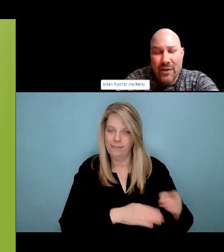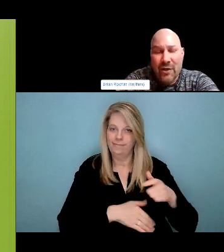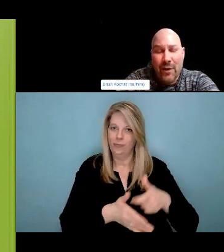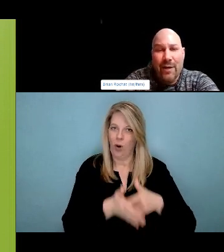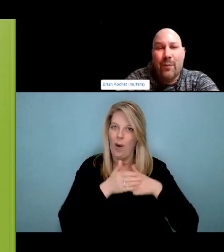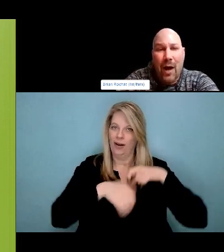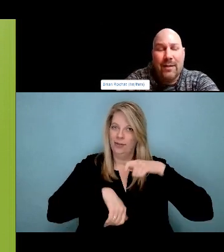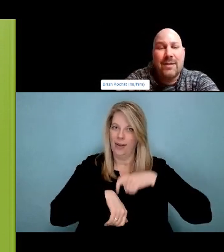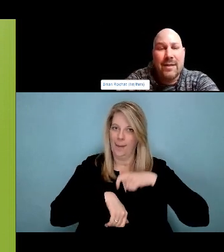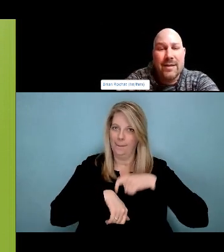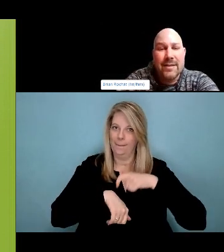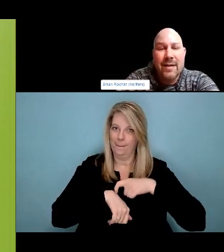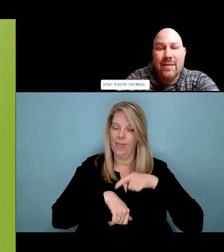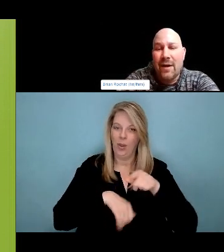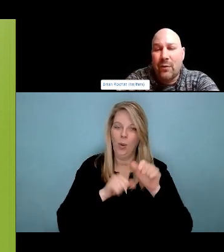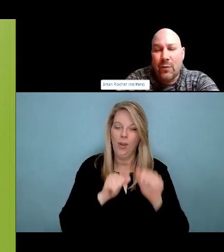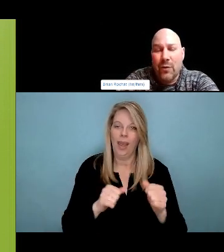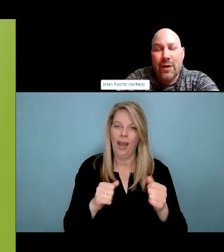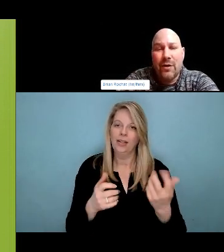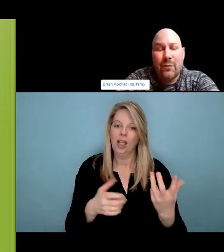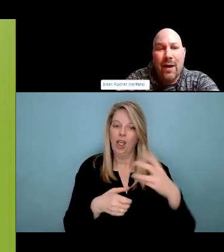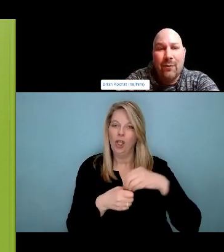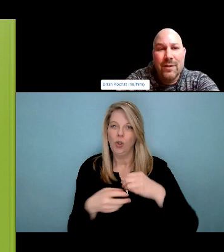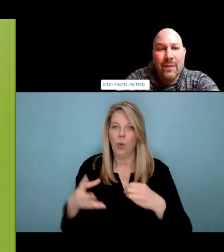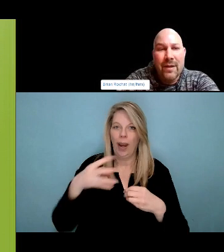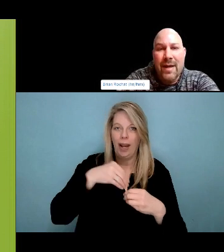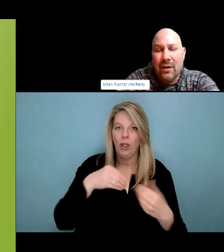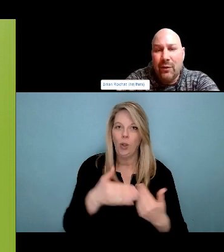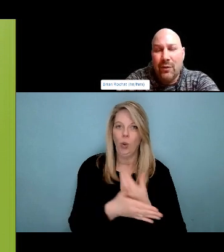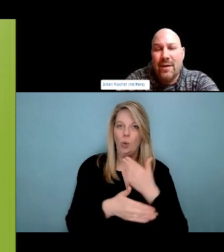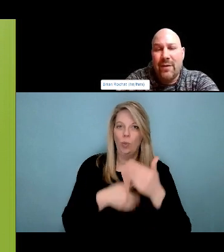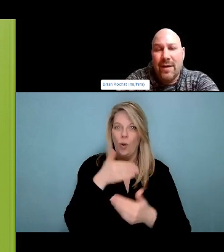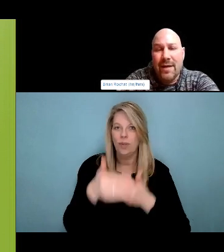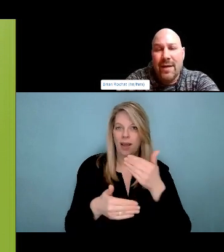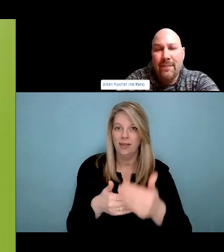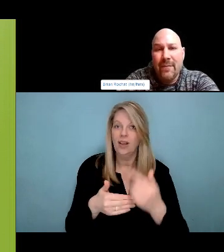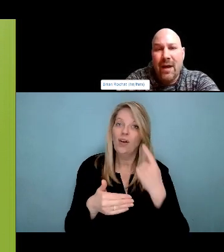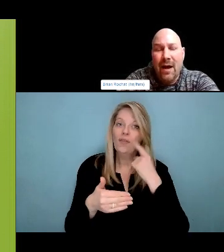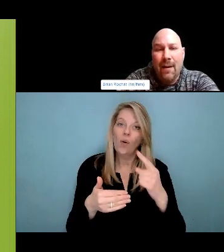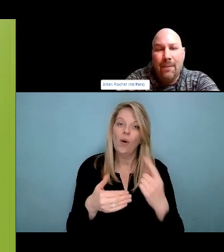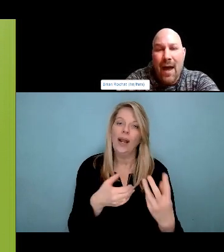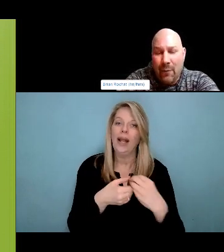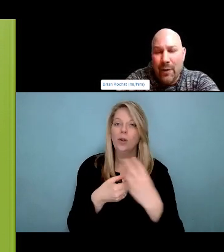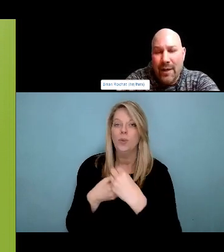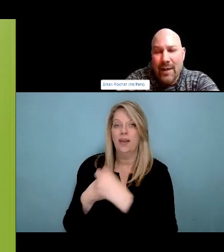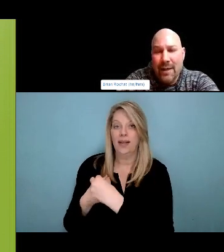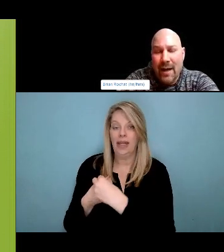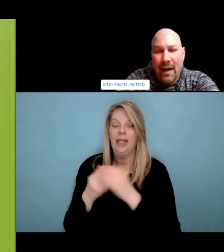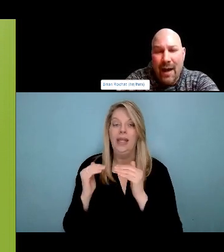public facilities. And that's really great. What we want to continue